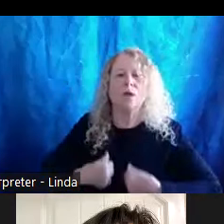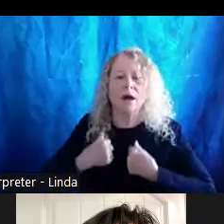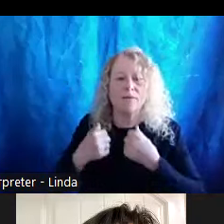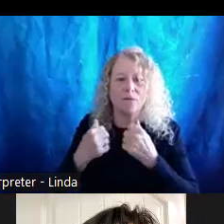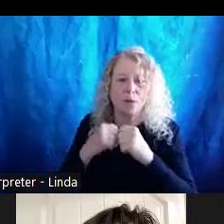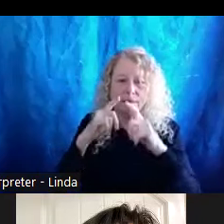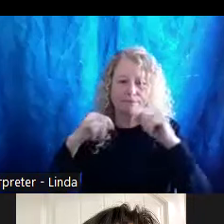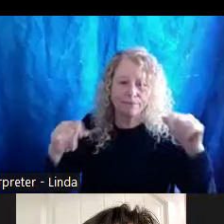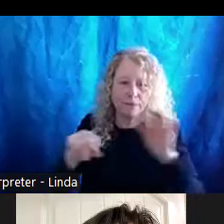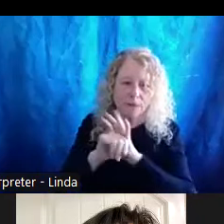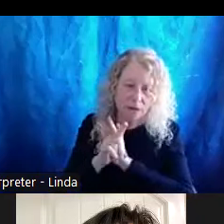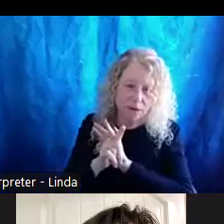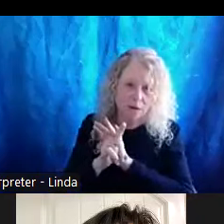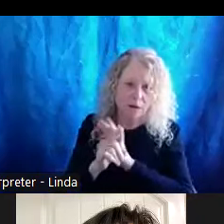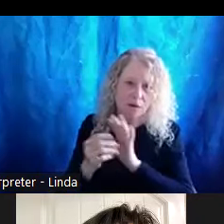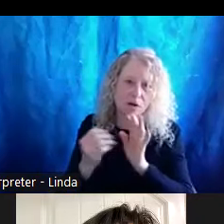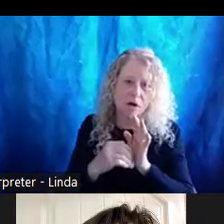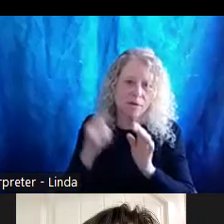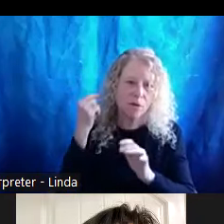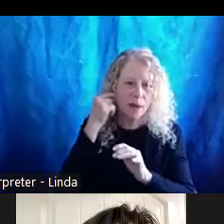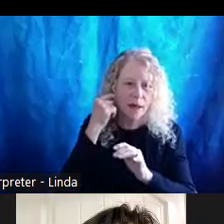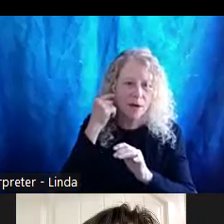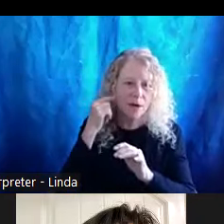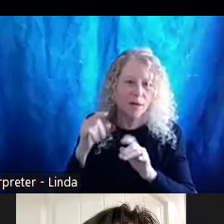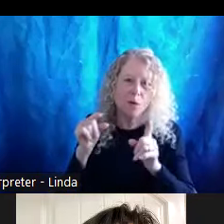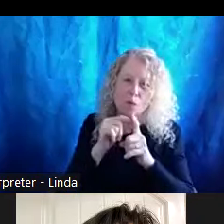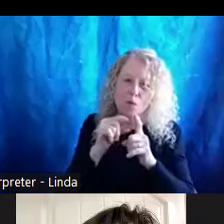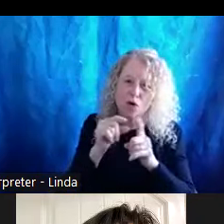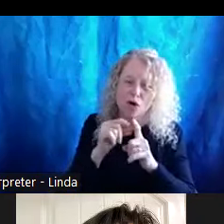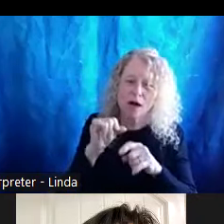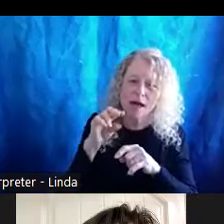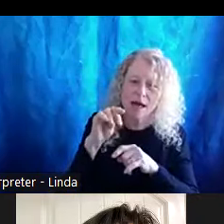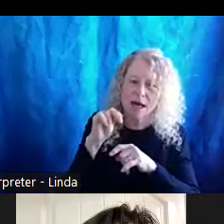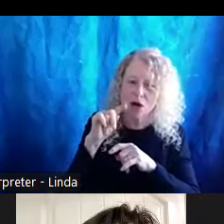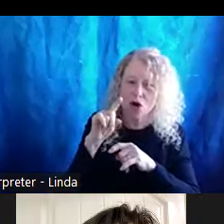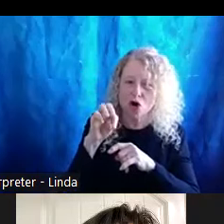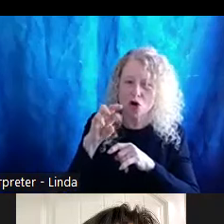We often hear that intersectionality at the terms intersectionality and intersecting identities interchangeably.